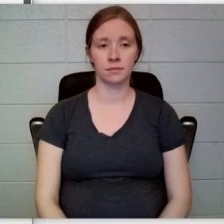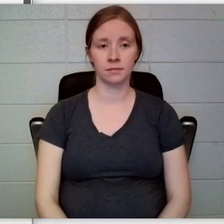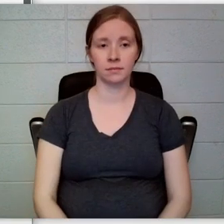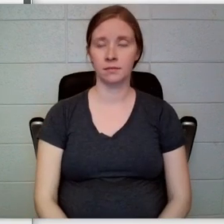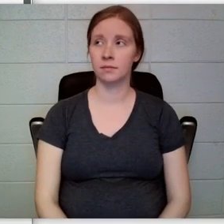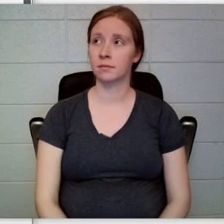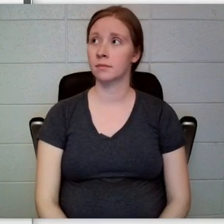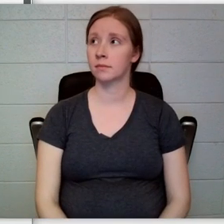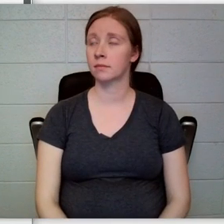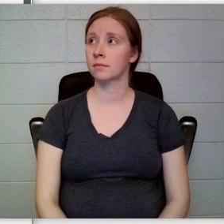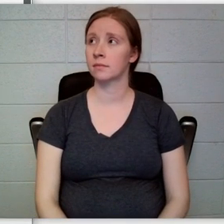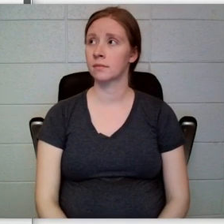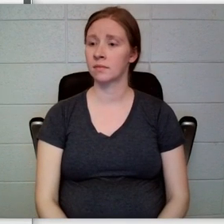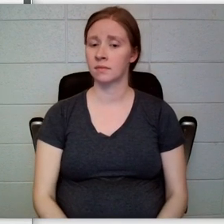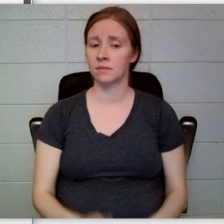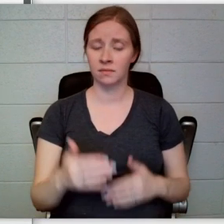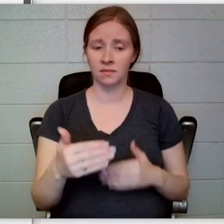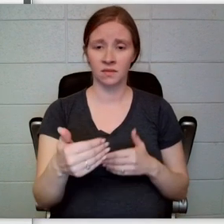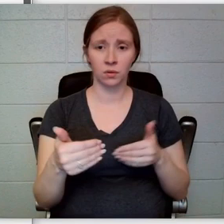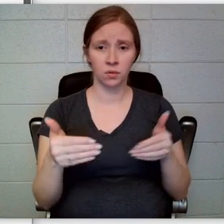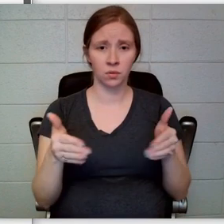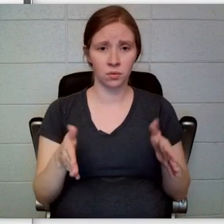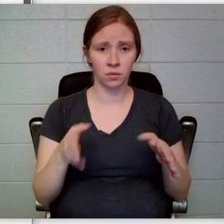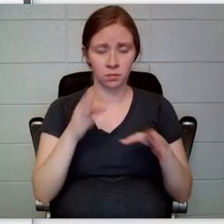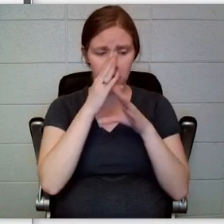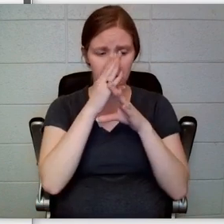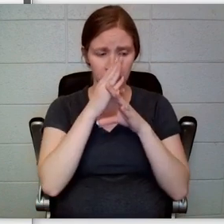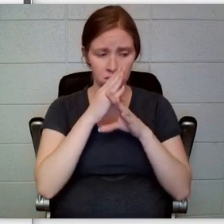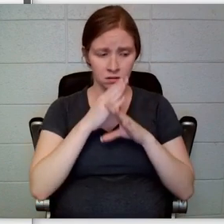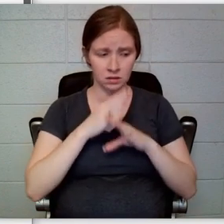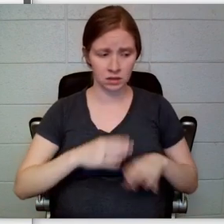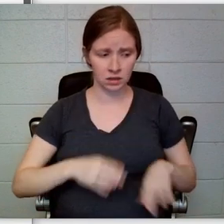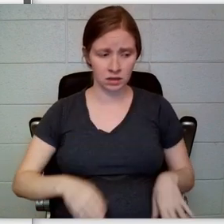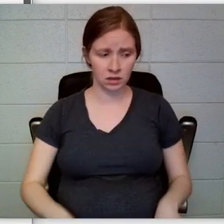roomwas very, very quiet as Olaf finally let go, and